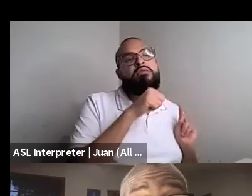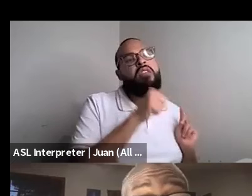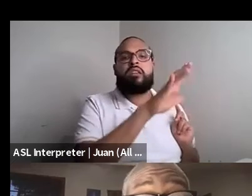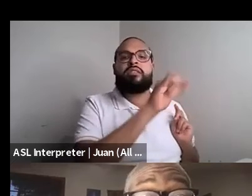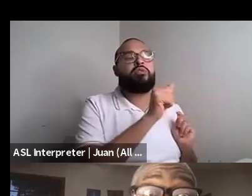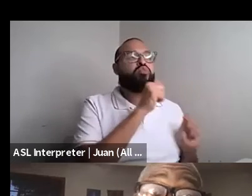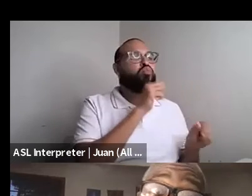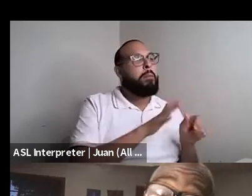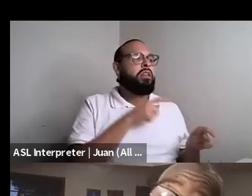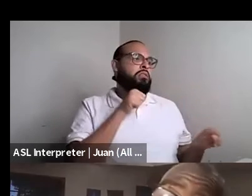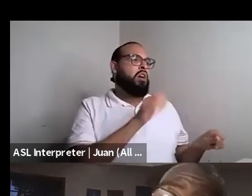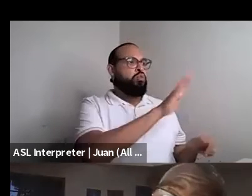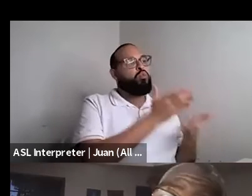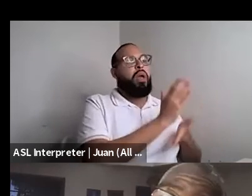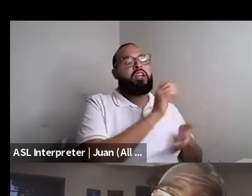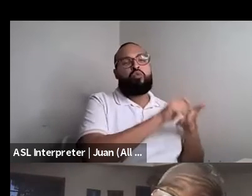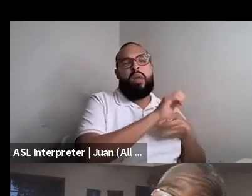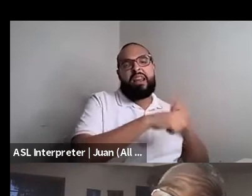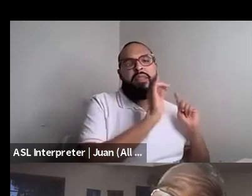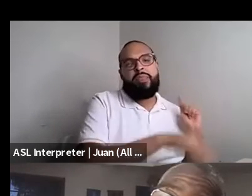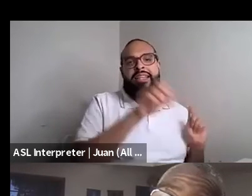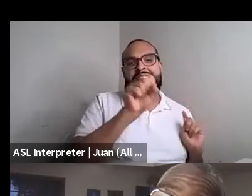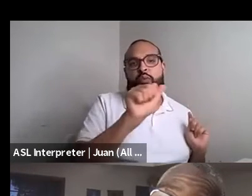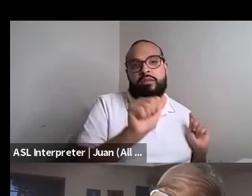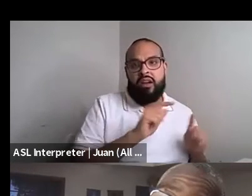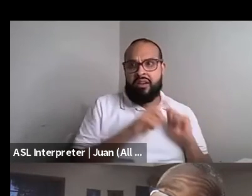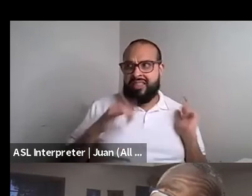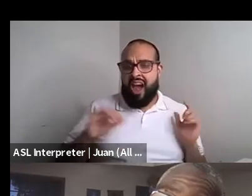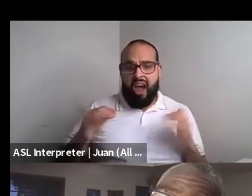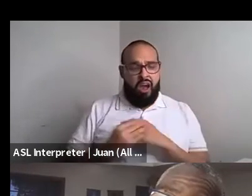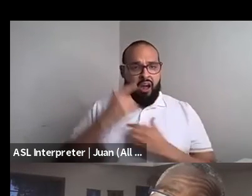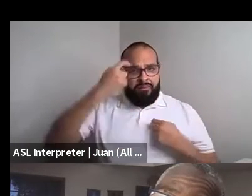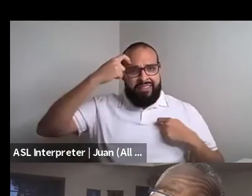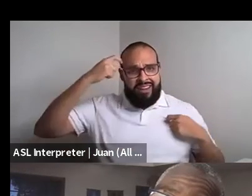Kokumo: So that's my experience jack and that traumatized me I will go fucking teenager.